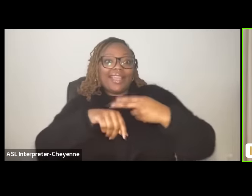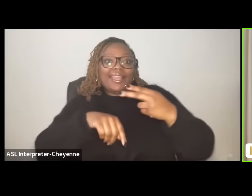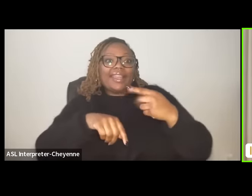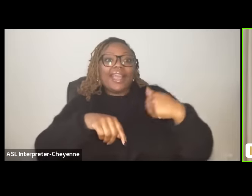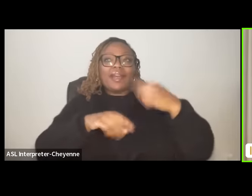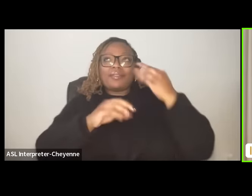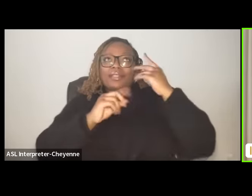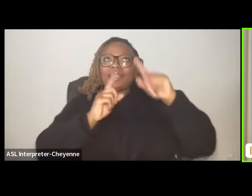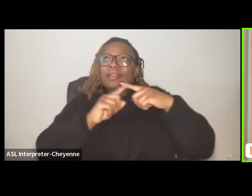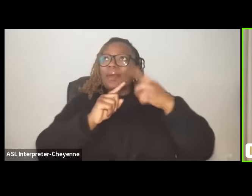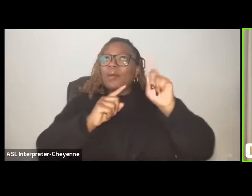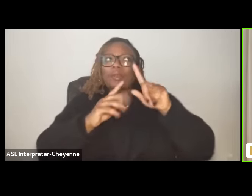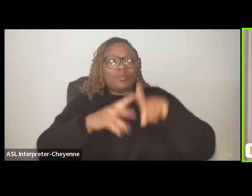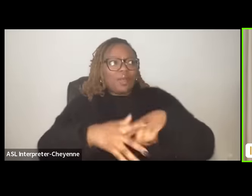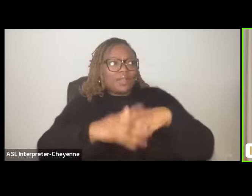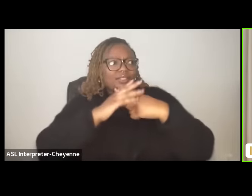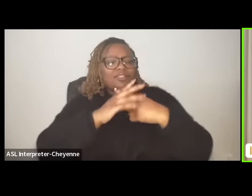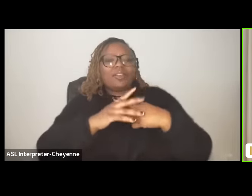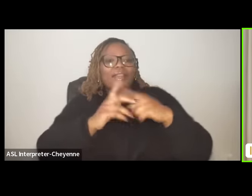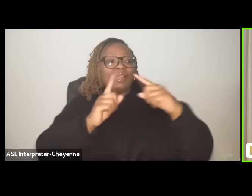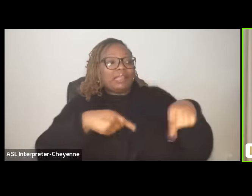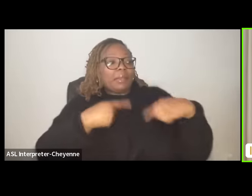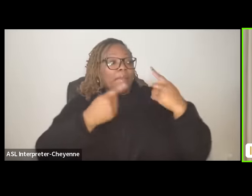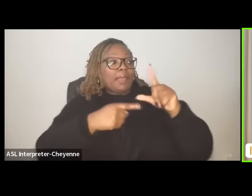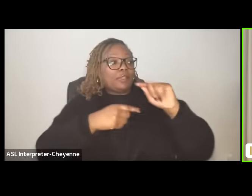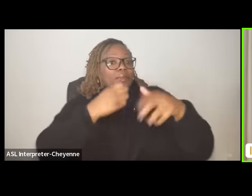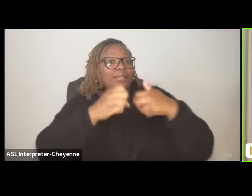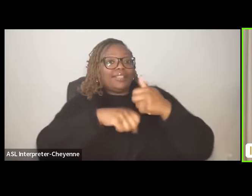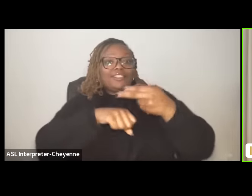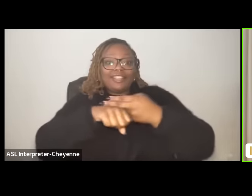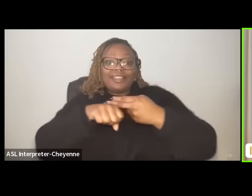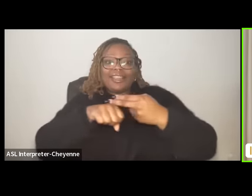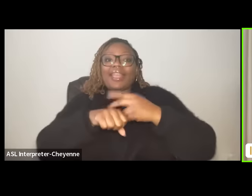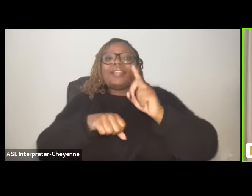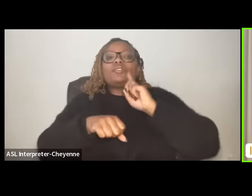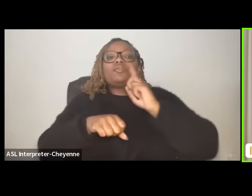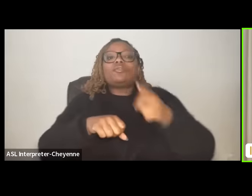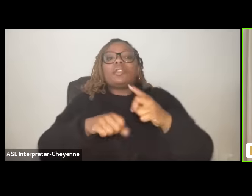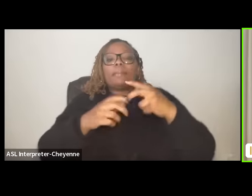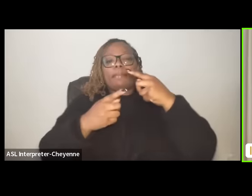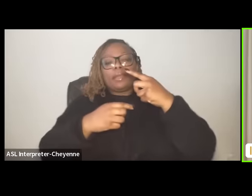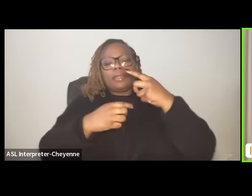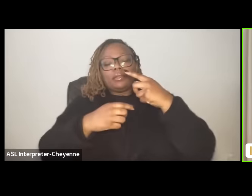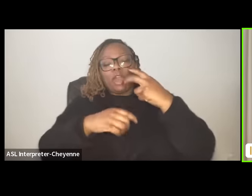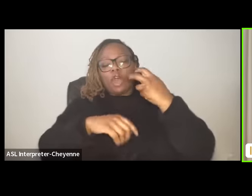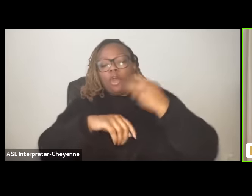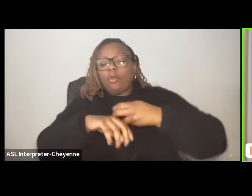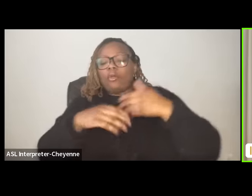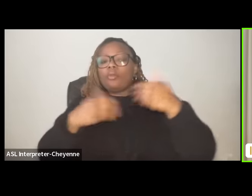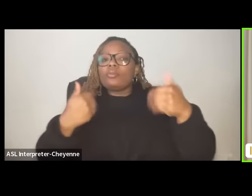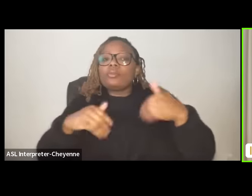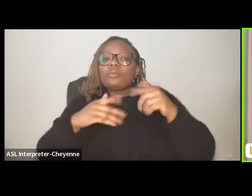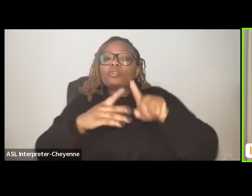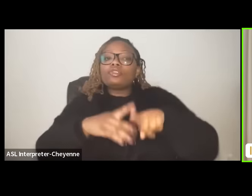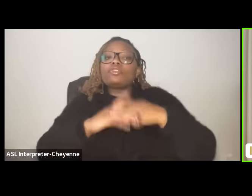where do I start like the last 20 years in hati have been really difficult starting from um the